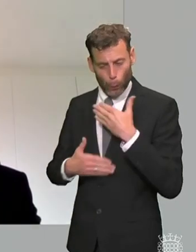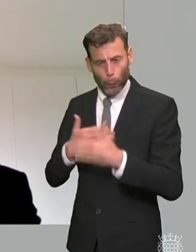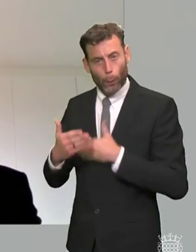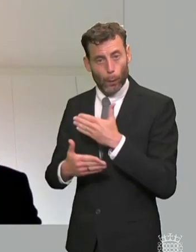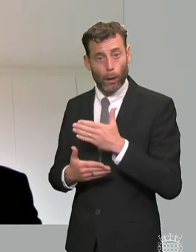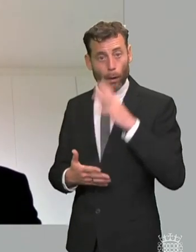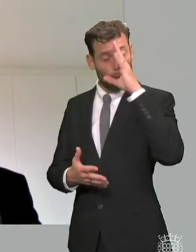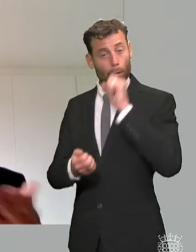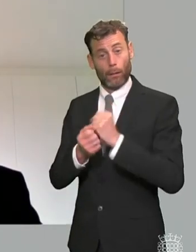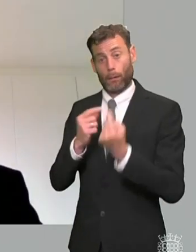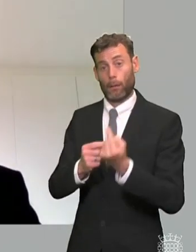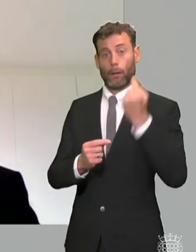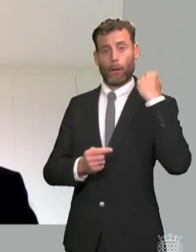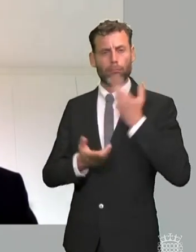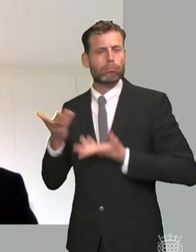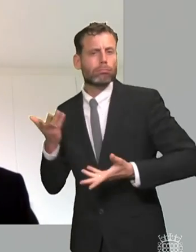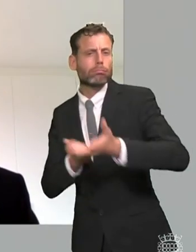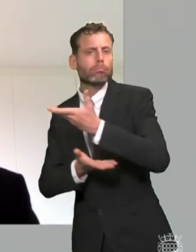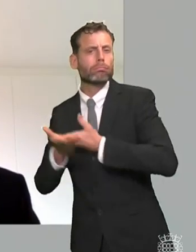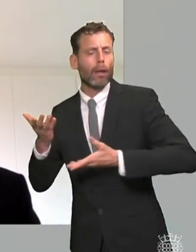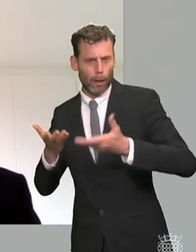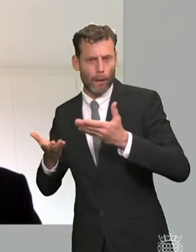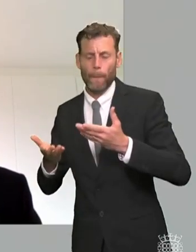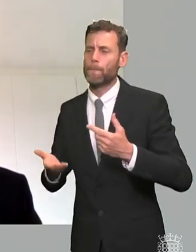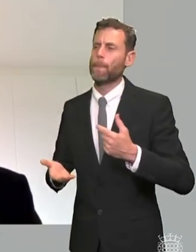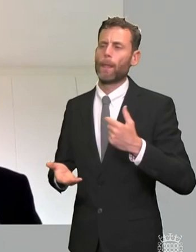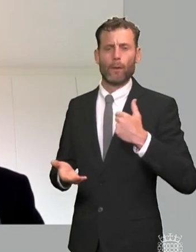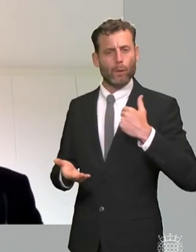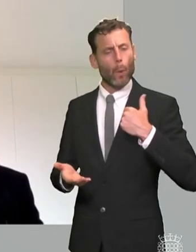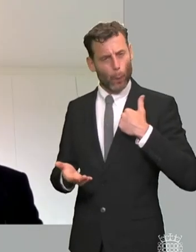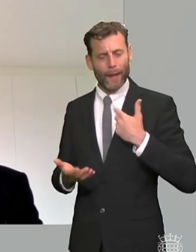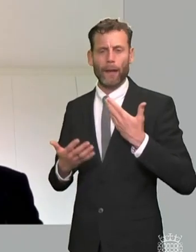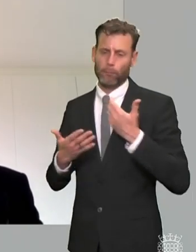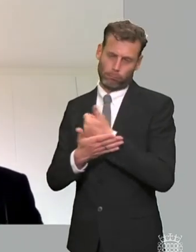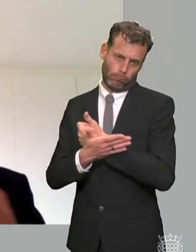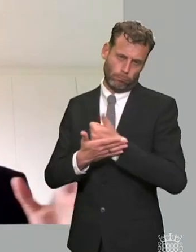last time we've had a long standing role in dealing with complaints from parents about um